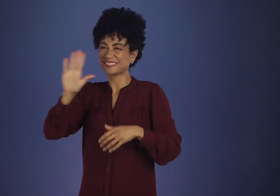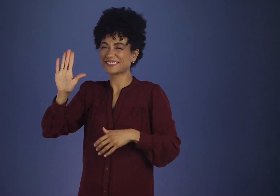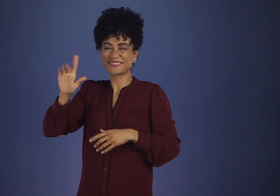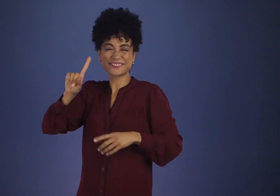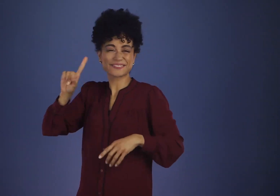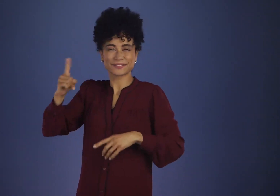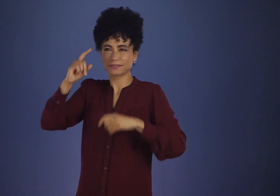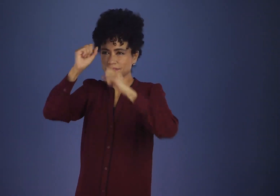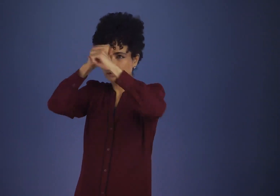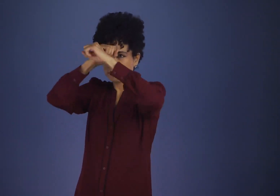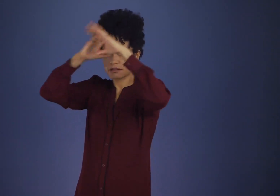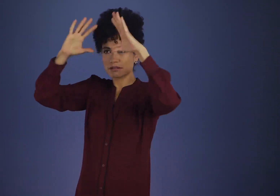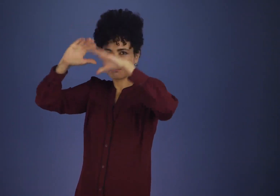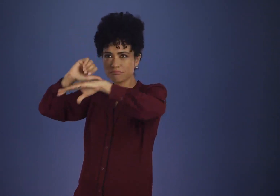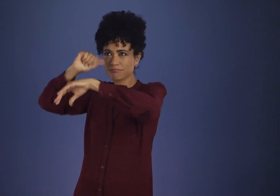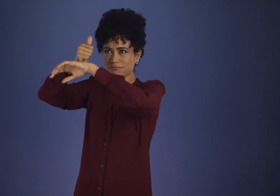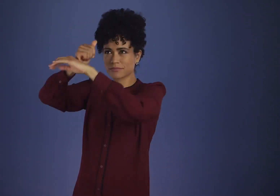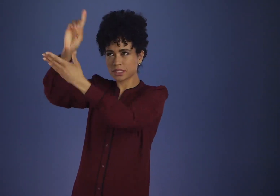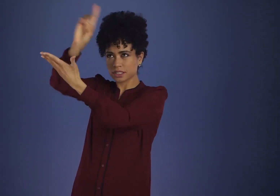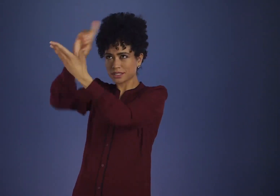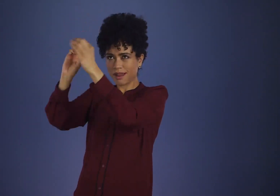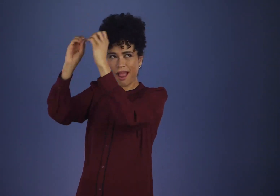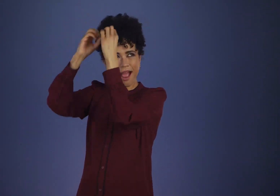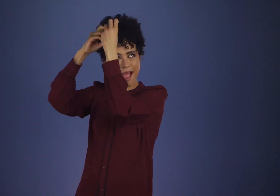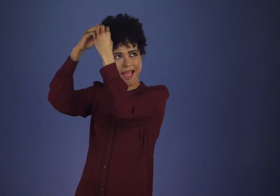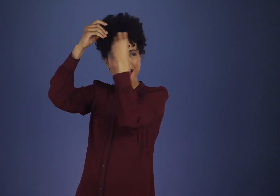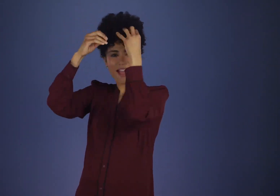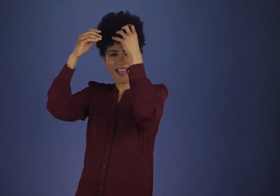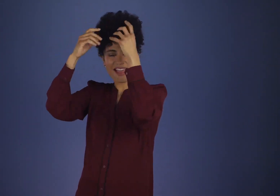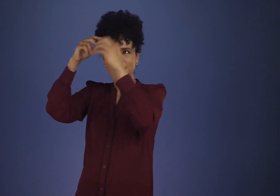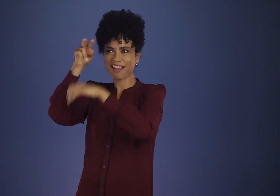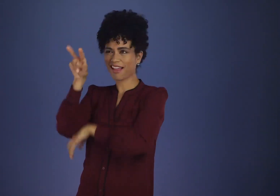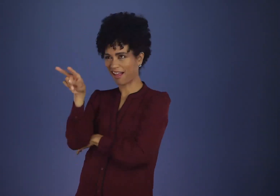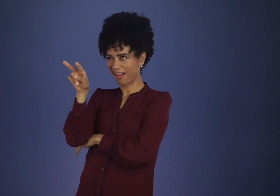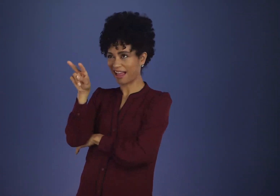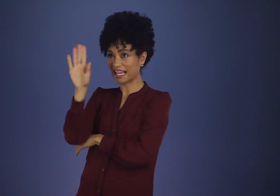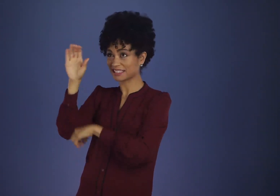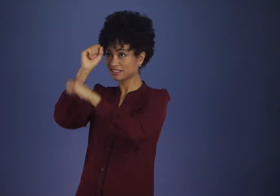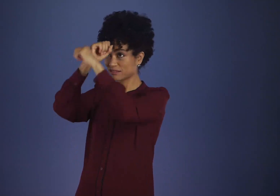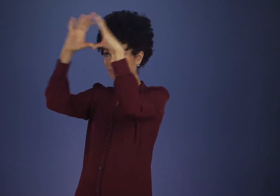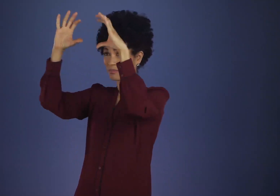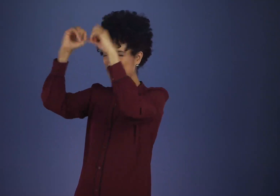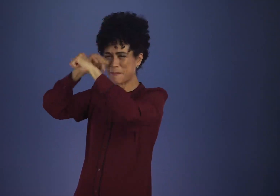Even the chief architect, standing in the ruins of his dream, could laugh at himself —